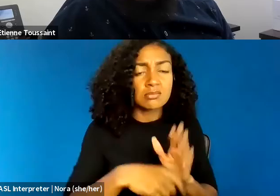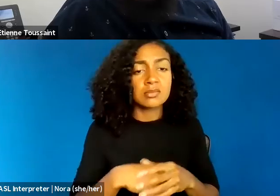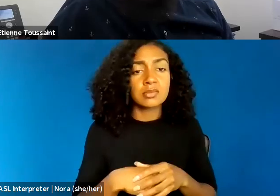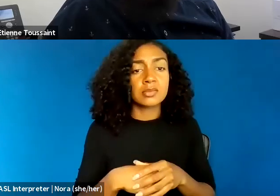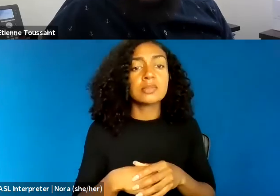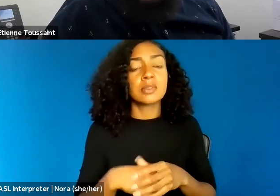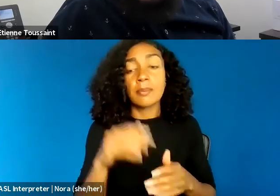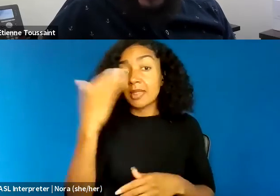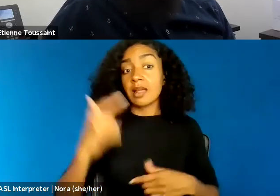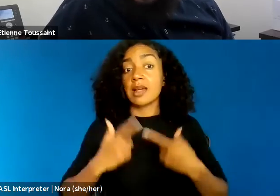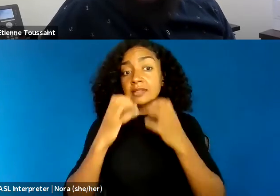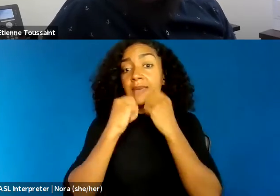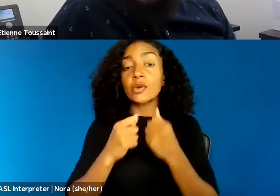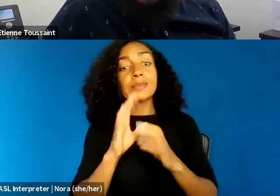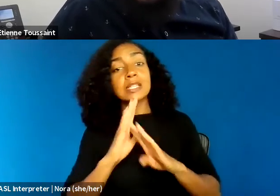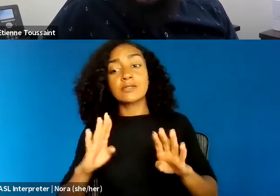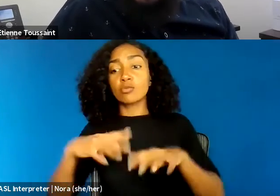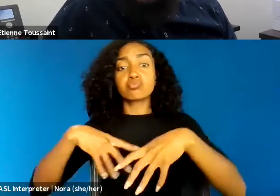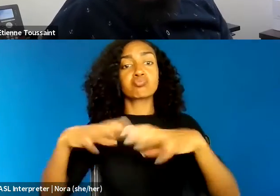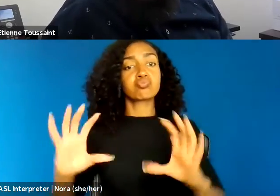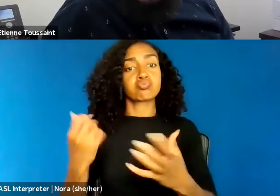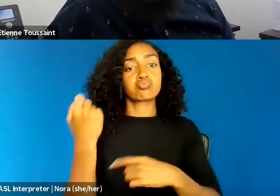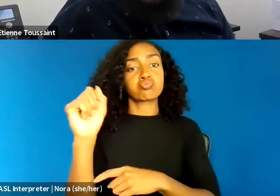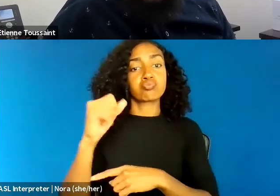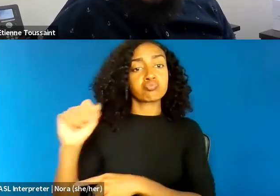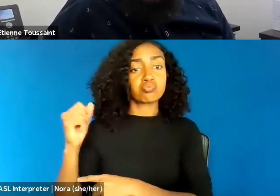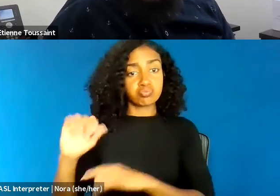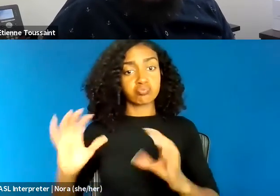also encapsulates the righteous indignation of minoritized citizens.